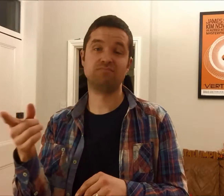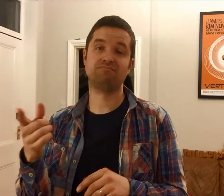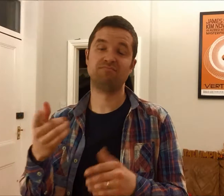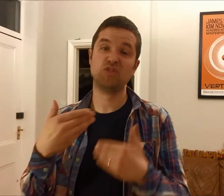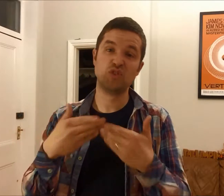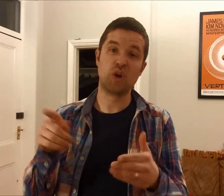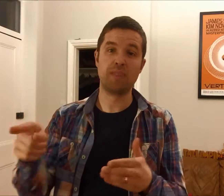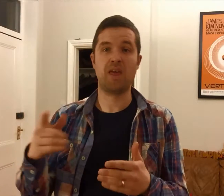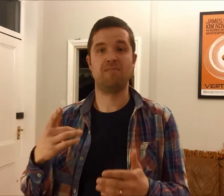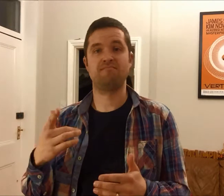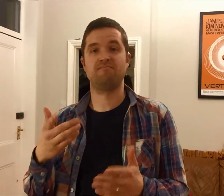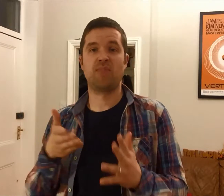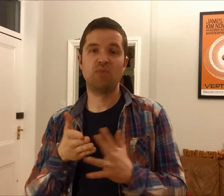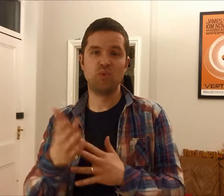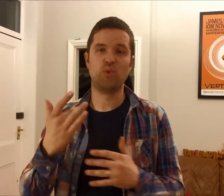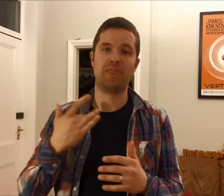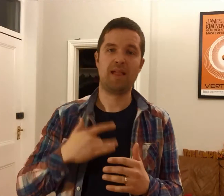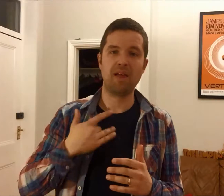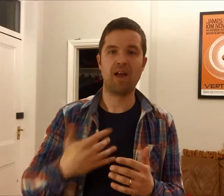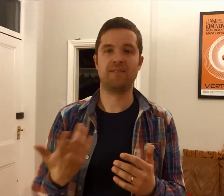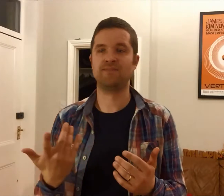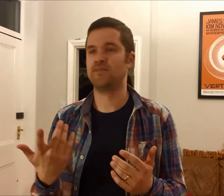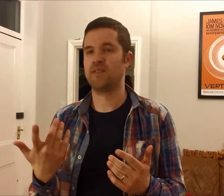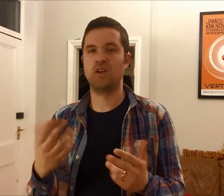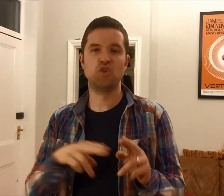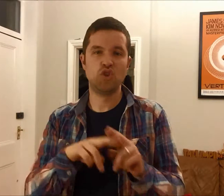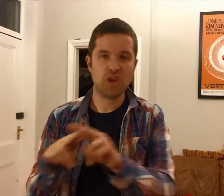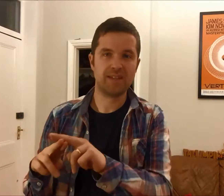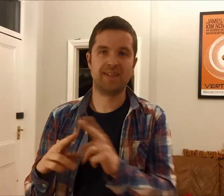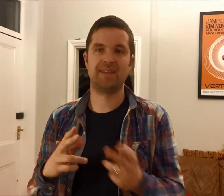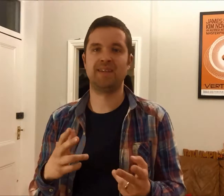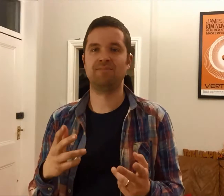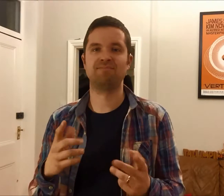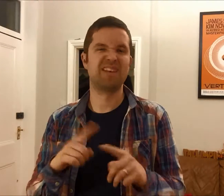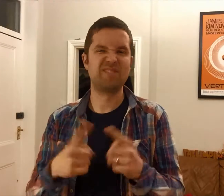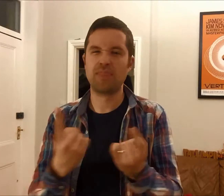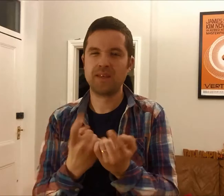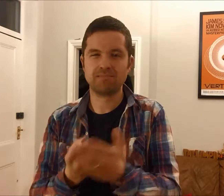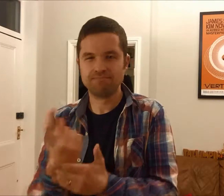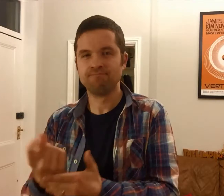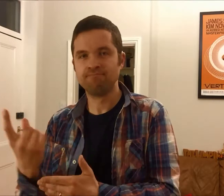It gave focus to their lives, their journey, that sort of thing,